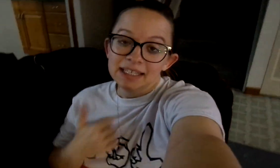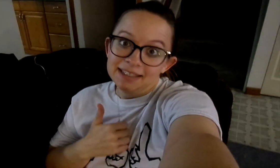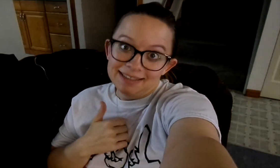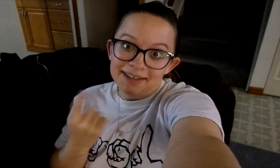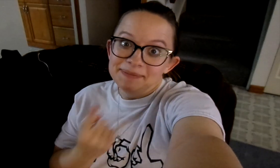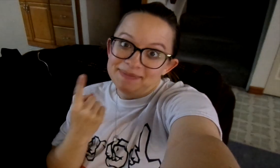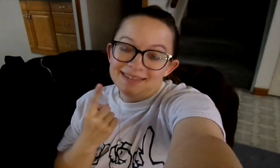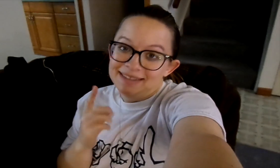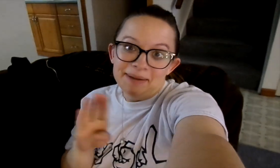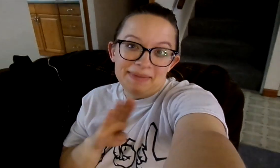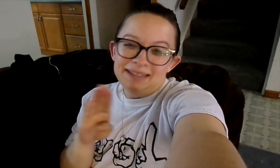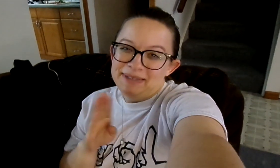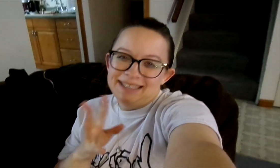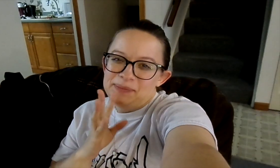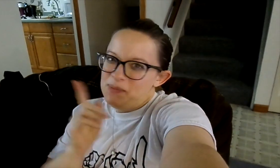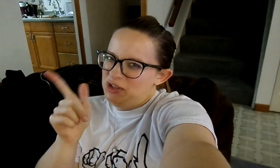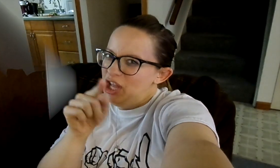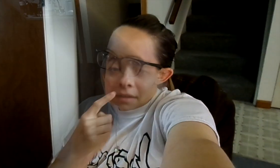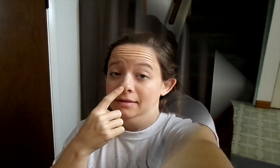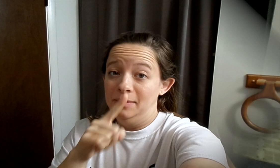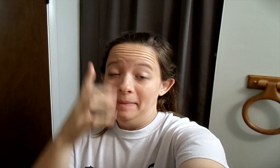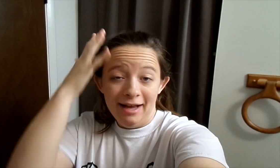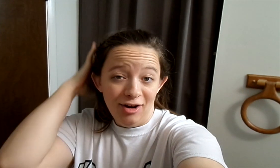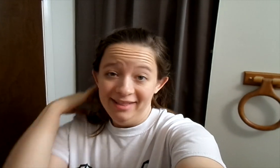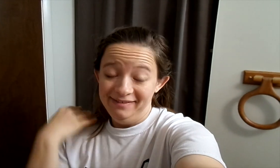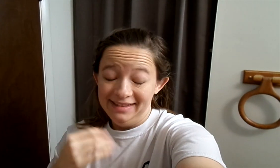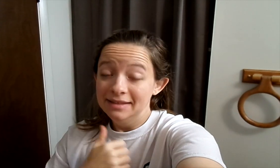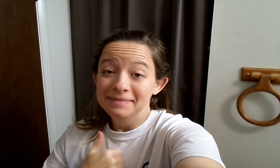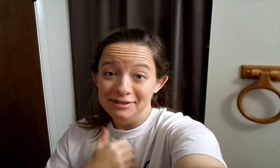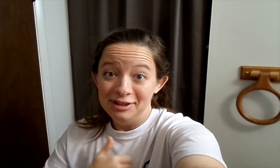Sorry, somebody is busy. Have to talk to you later. So don't mind the hair,